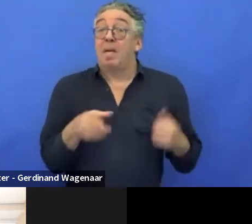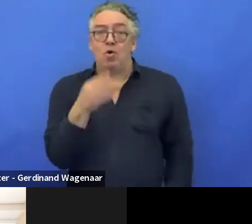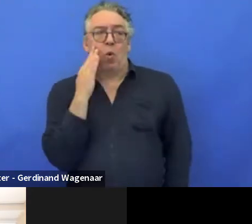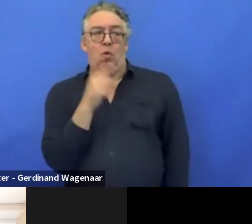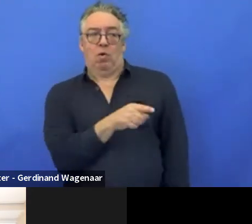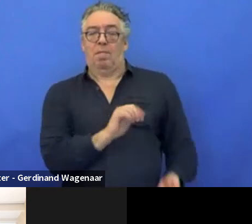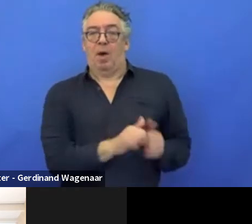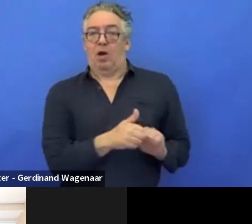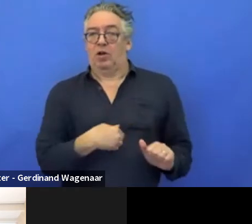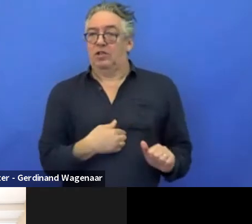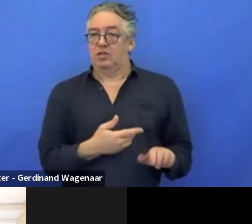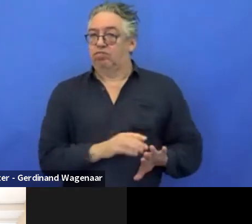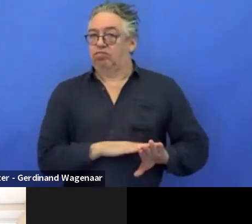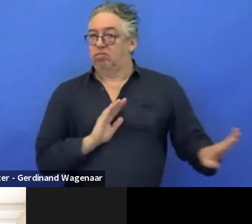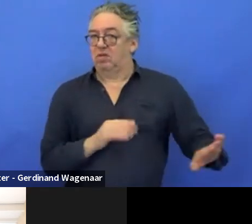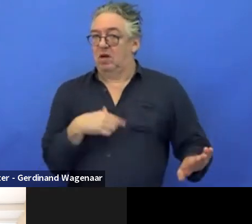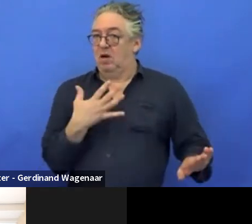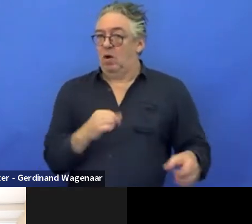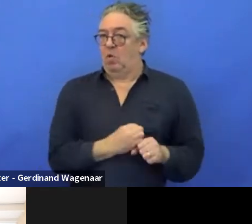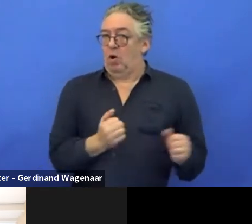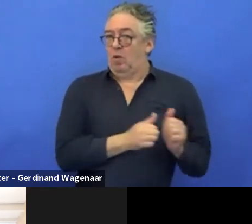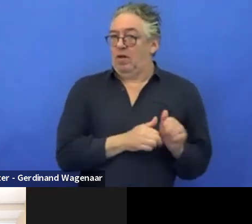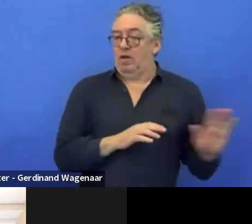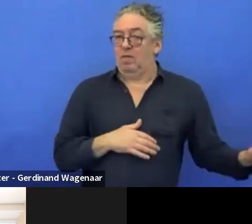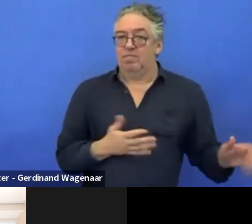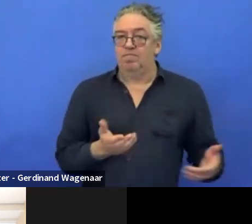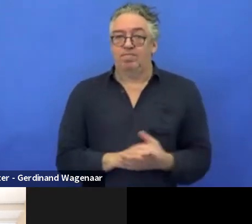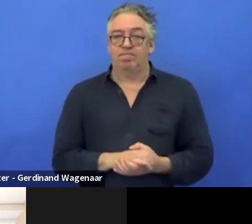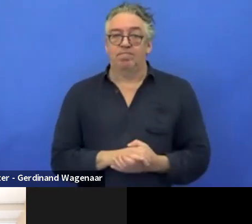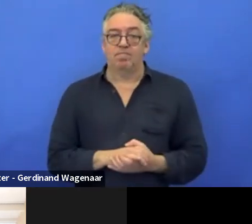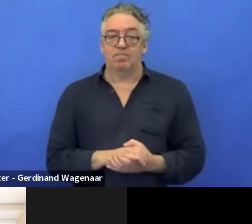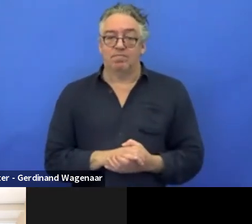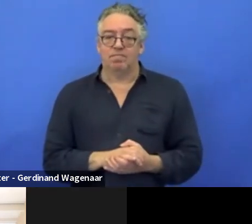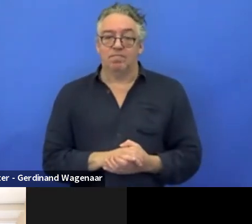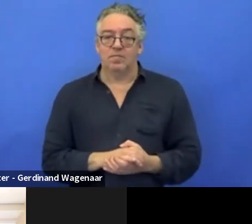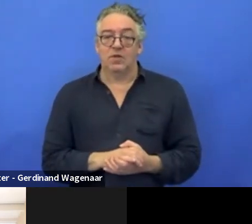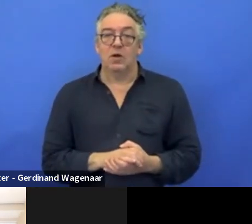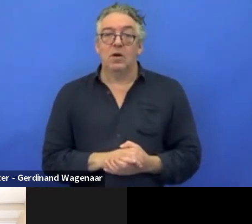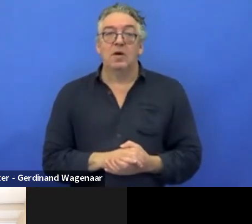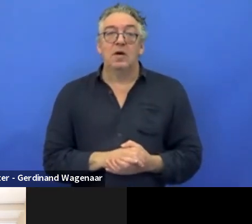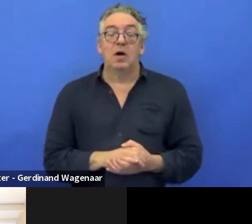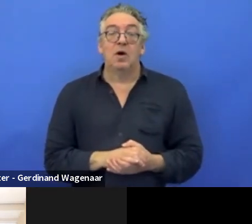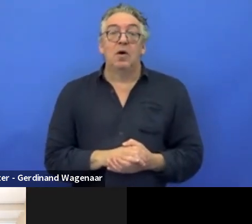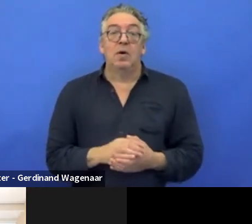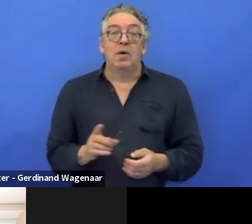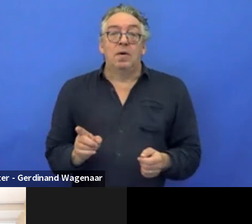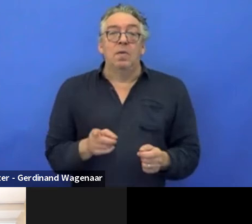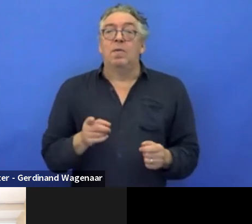And I always ask after the first contact, I ask about the concept note, because if you receive it